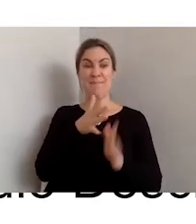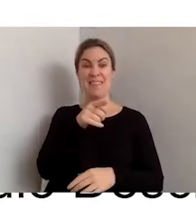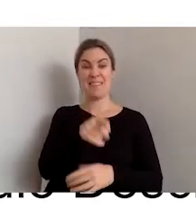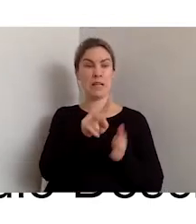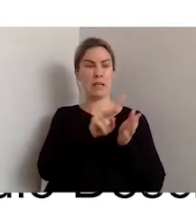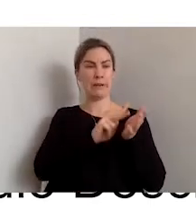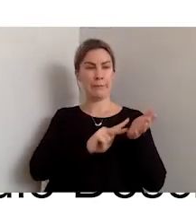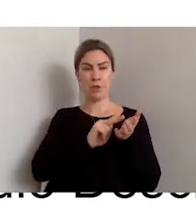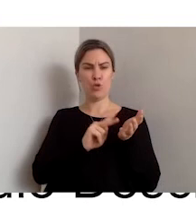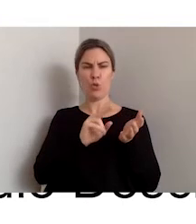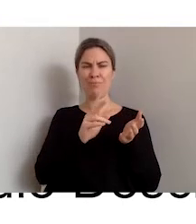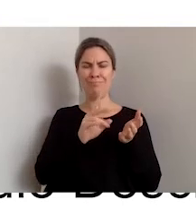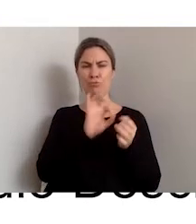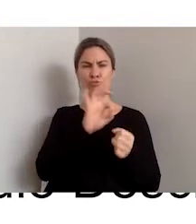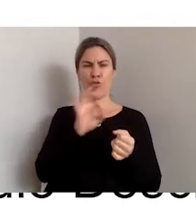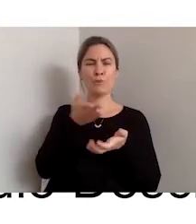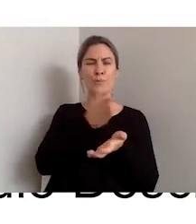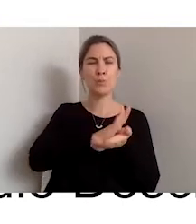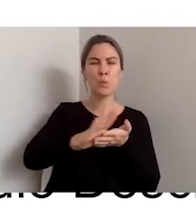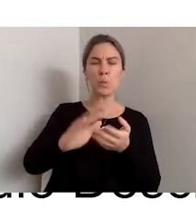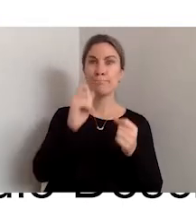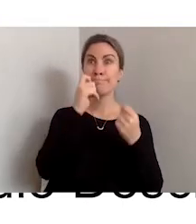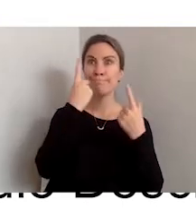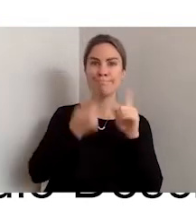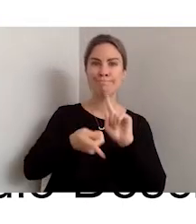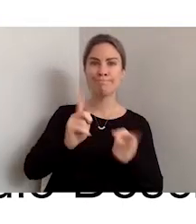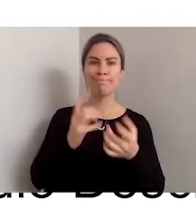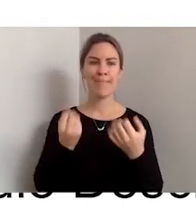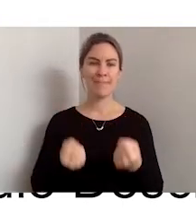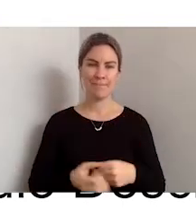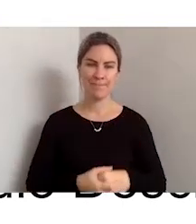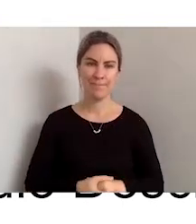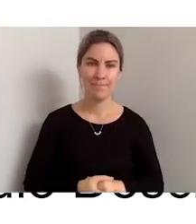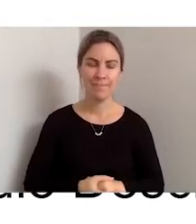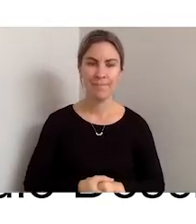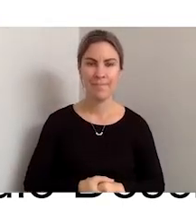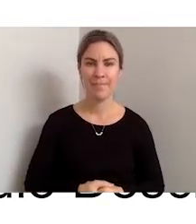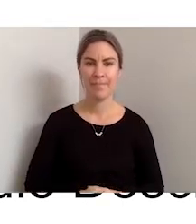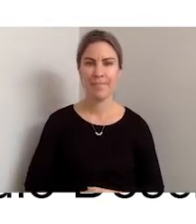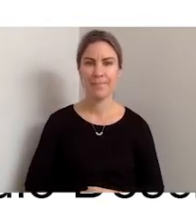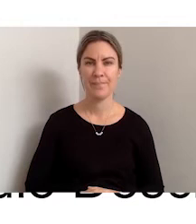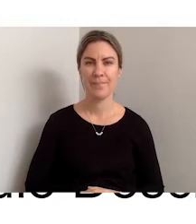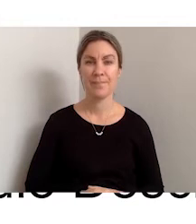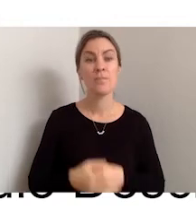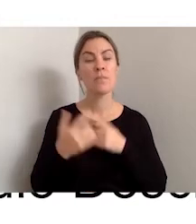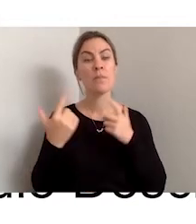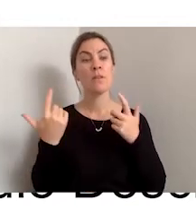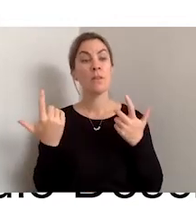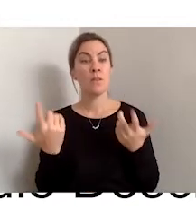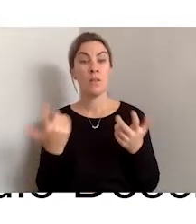of that video. If, for some reason, there is a lot of dialogue on your